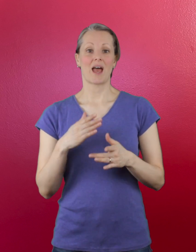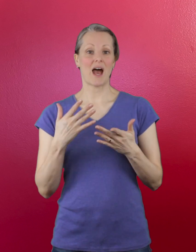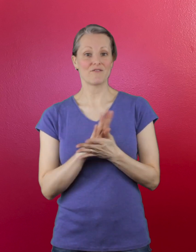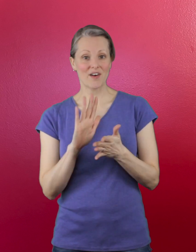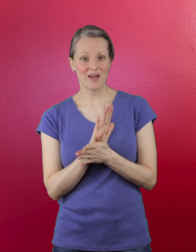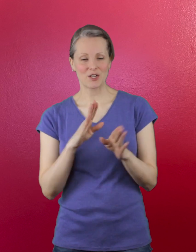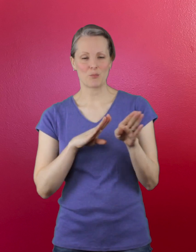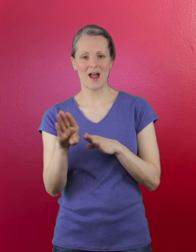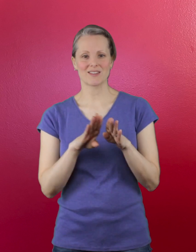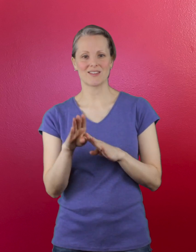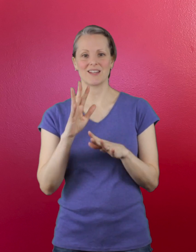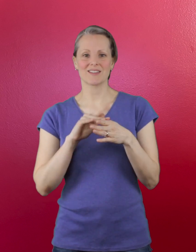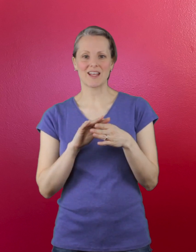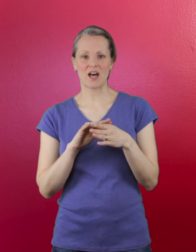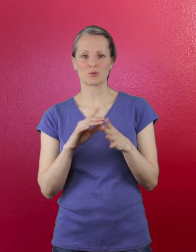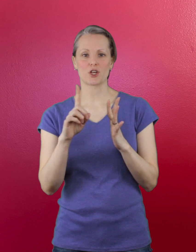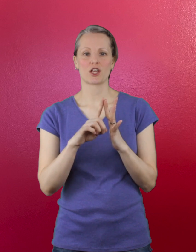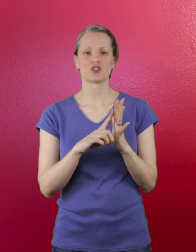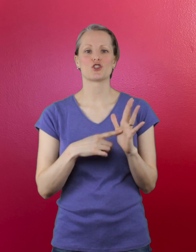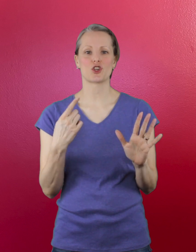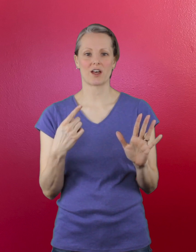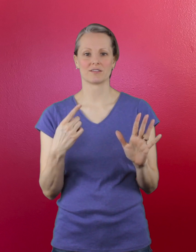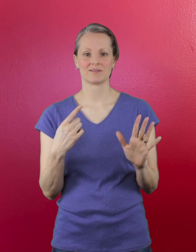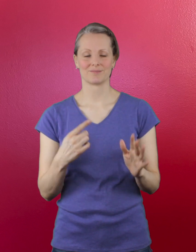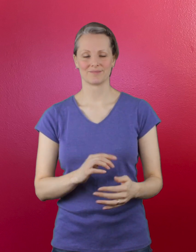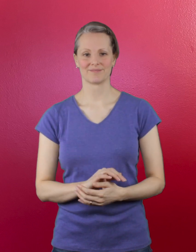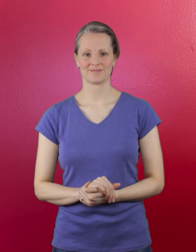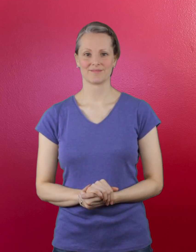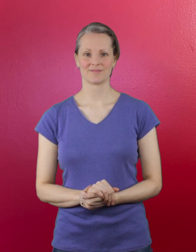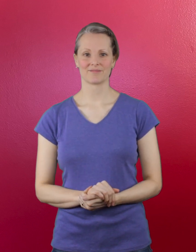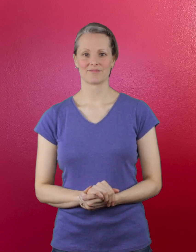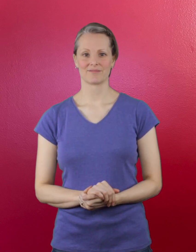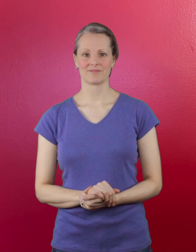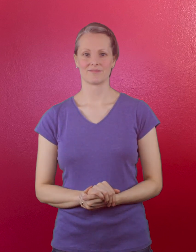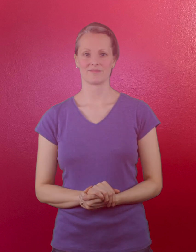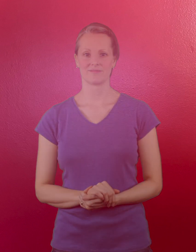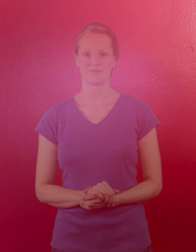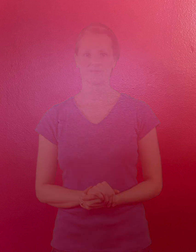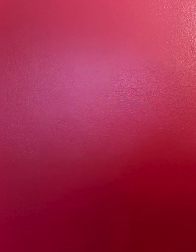Have fun practicing the sound j.